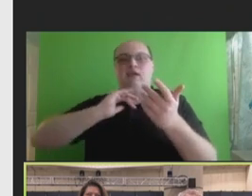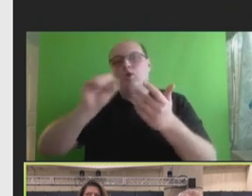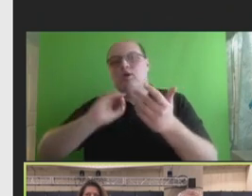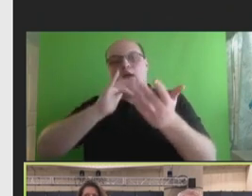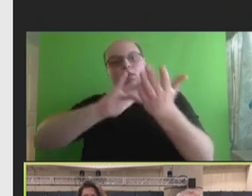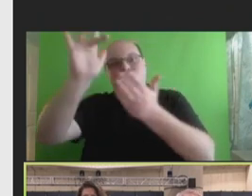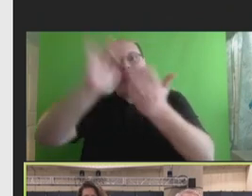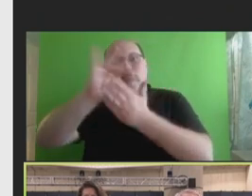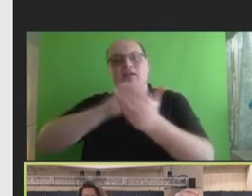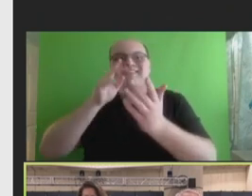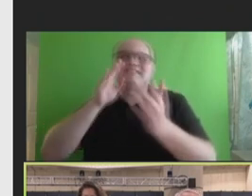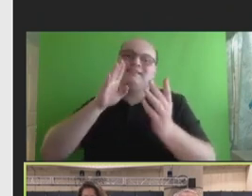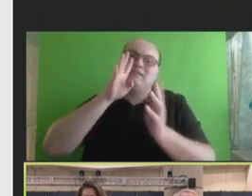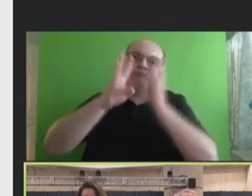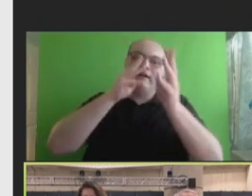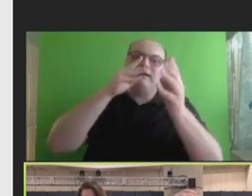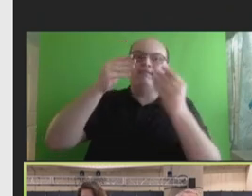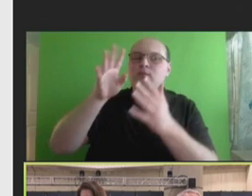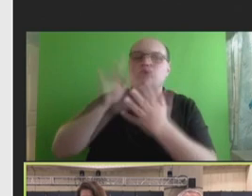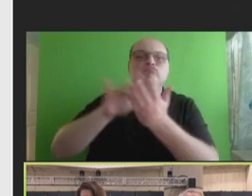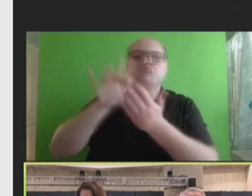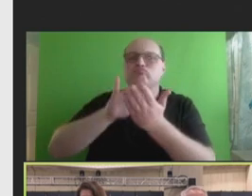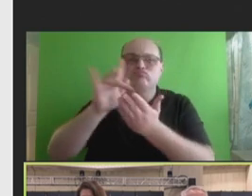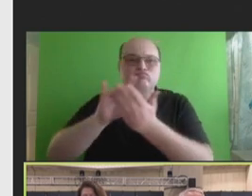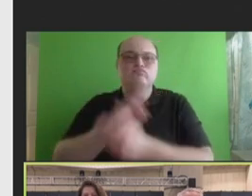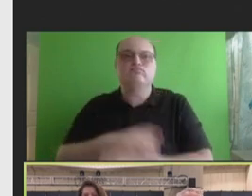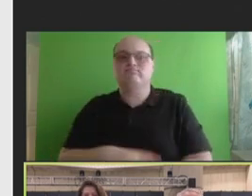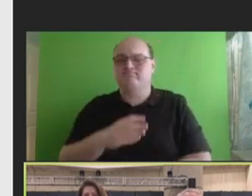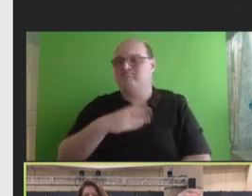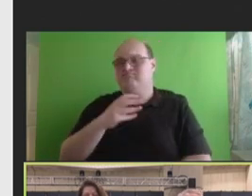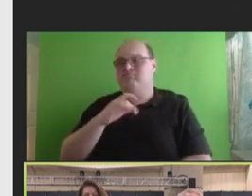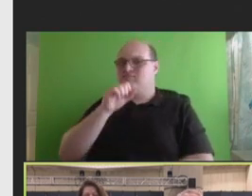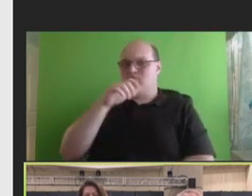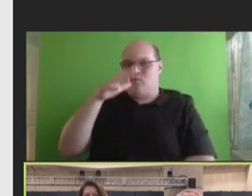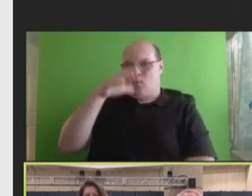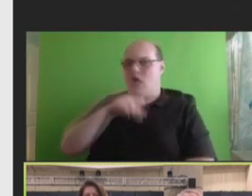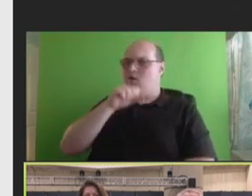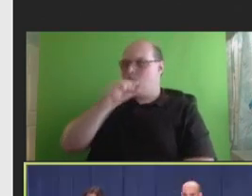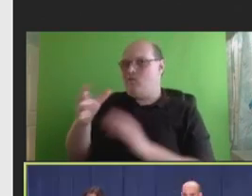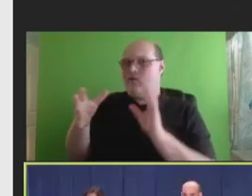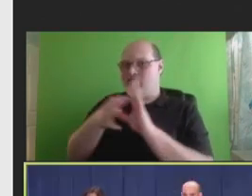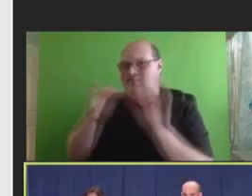Preeti Malani: Yeah, I love that comment. And maybe I can just reflect on that. One